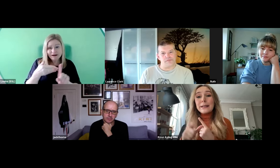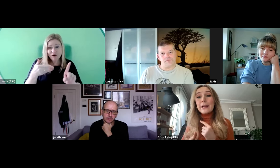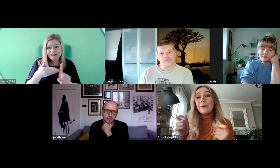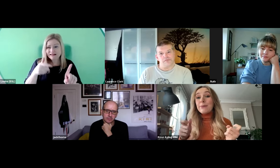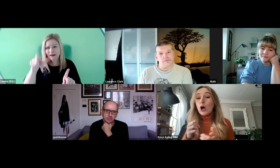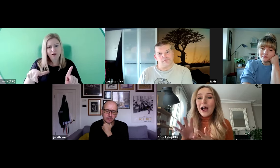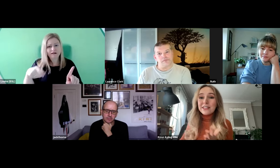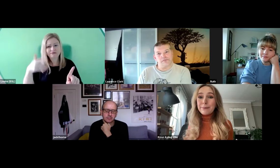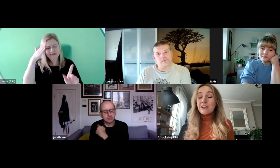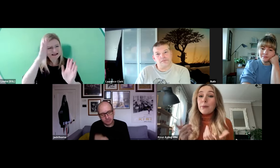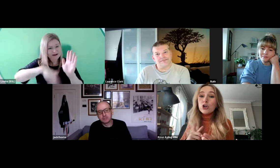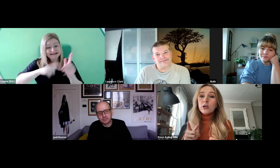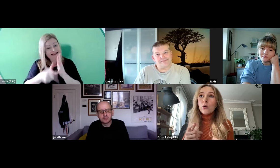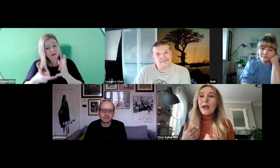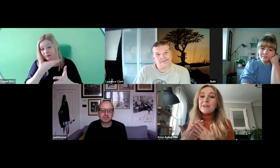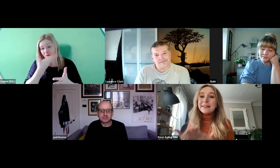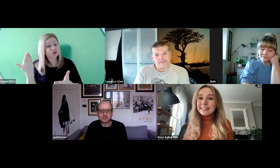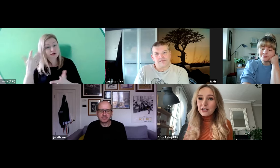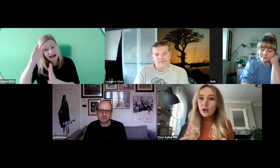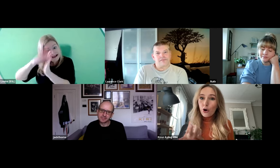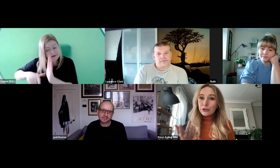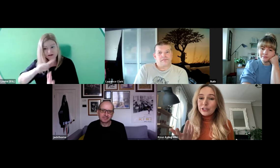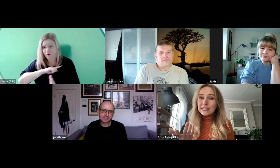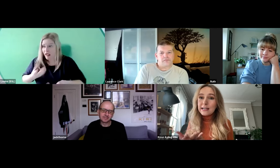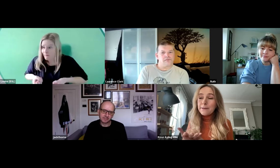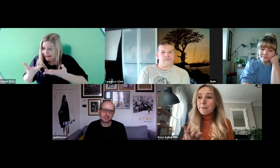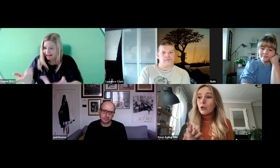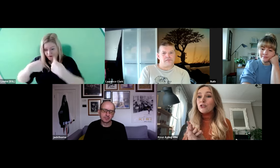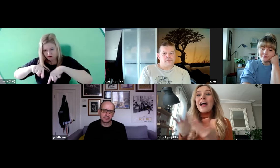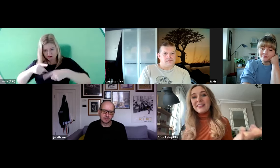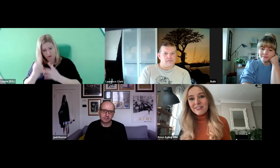disabled people don't have experience because we haven't been given the opportunity.